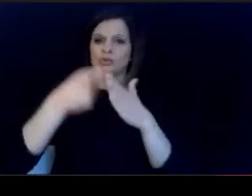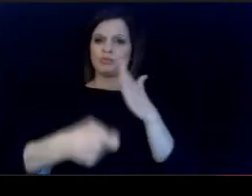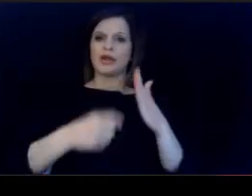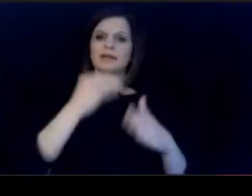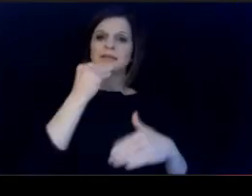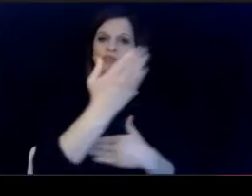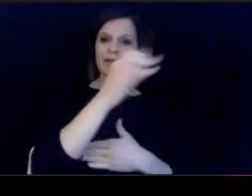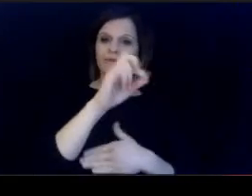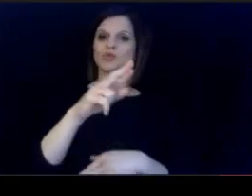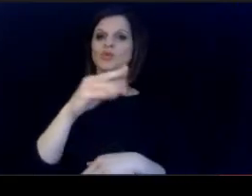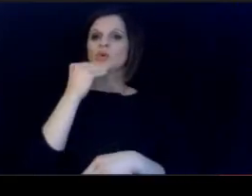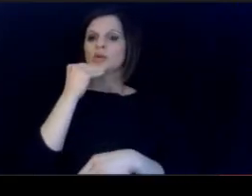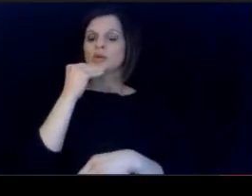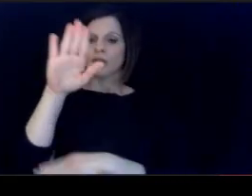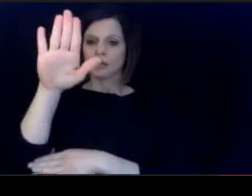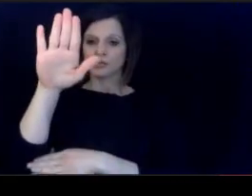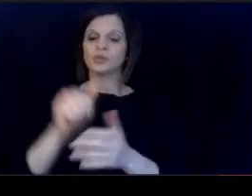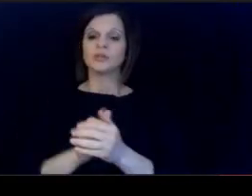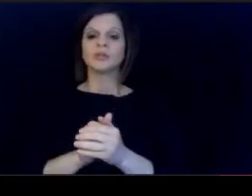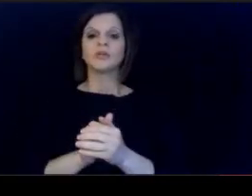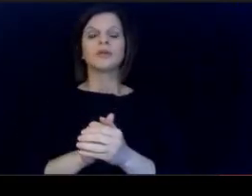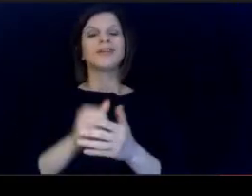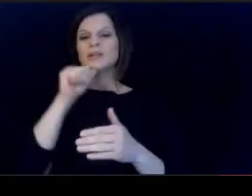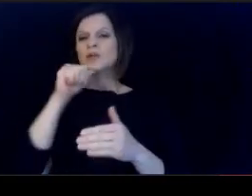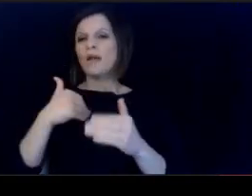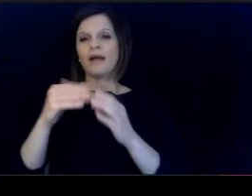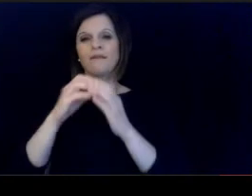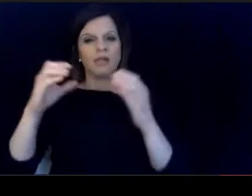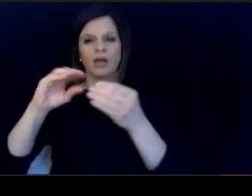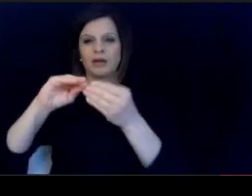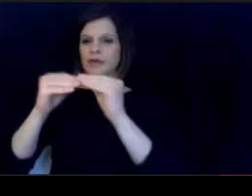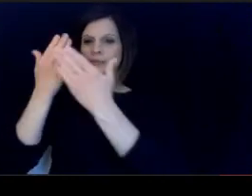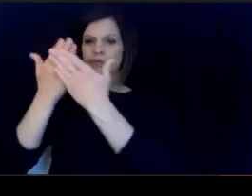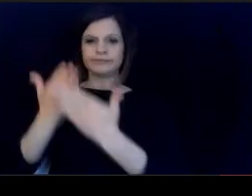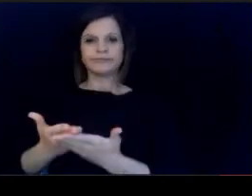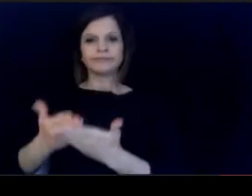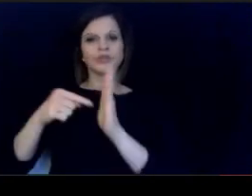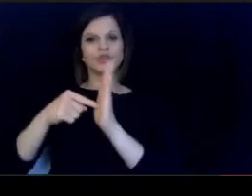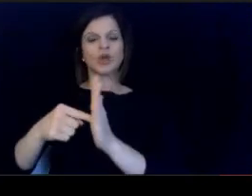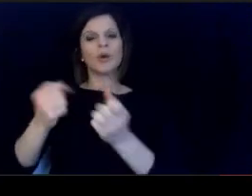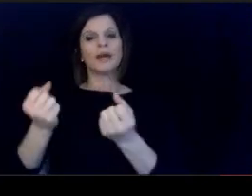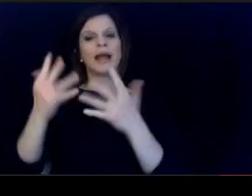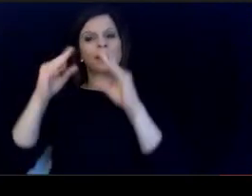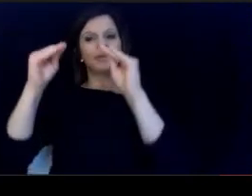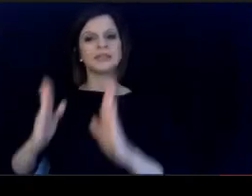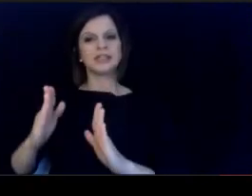While we don't have numbers about how many of our teachers. come from disadvantaged backgrounds, it is pretty.